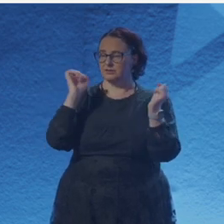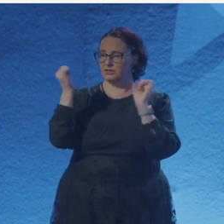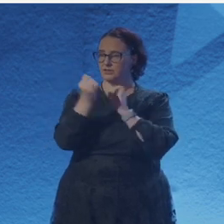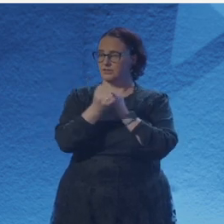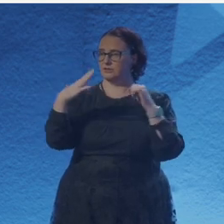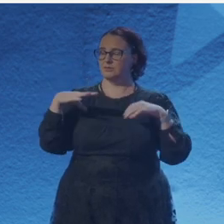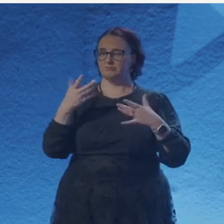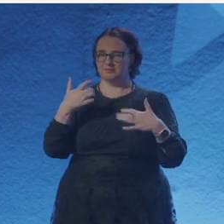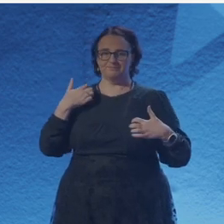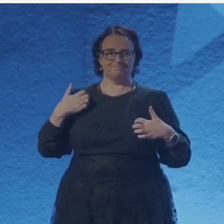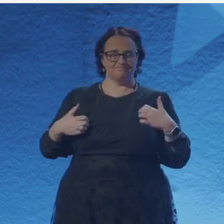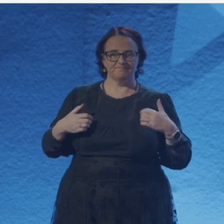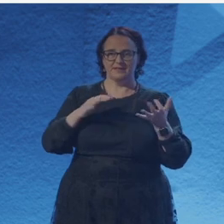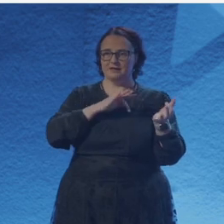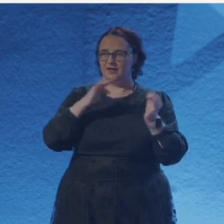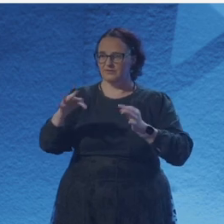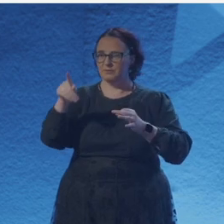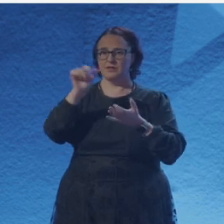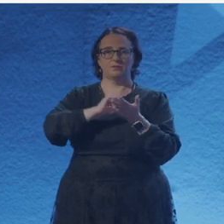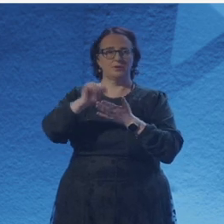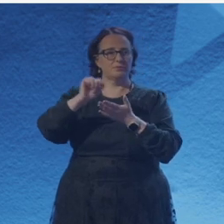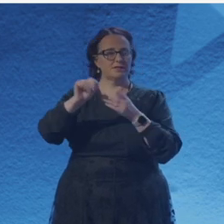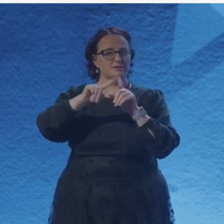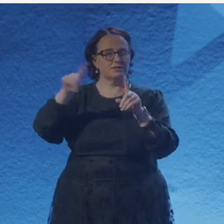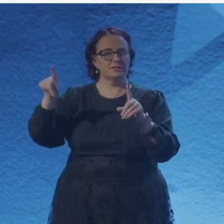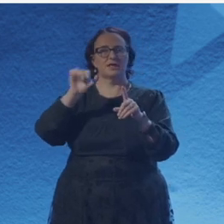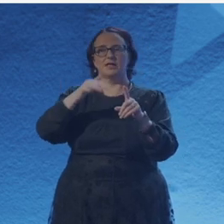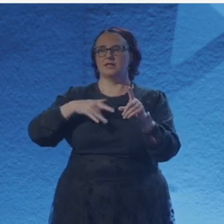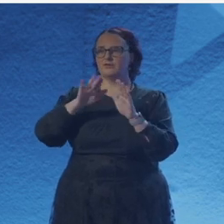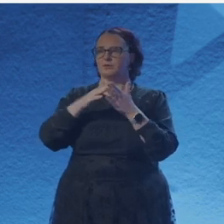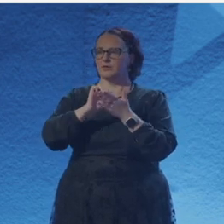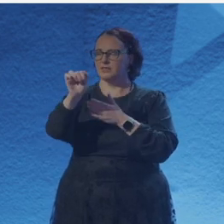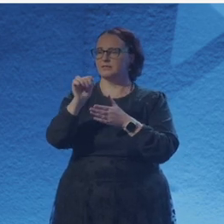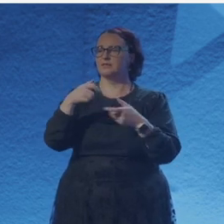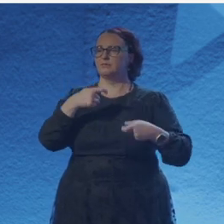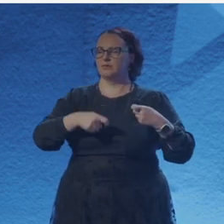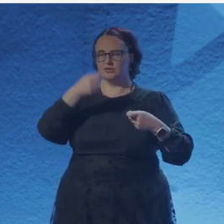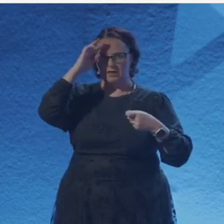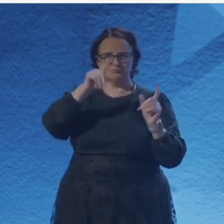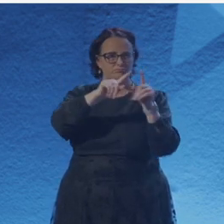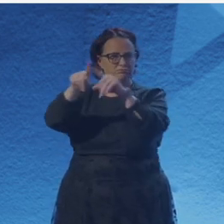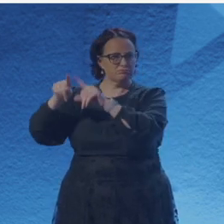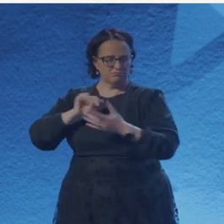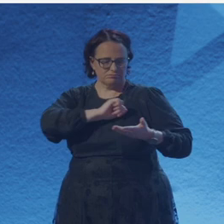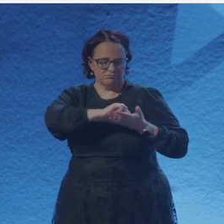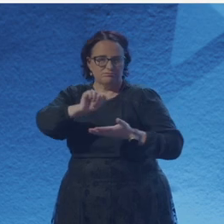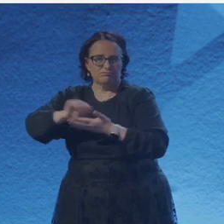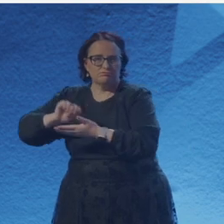So my name is Chandrika Narayanan-Mohan, and I'm a writer, performer and cultural consultant living here in Dublin for the last 11 years.